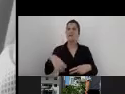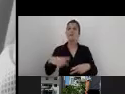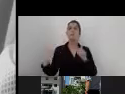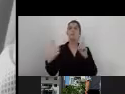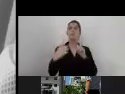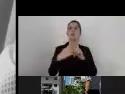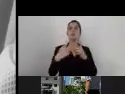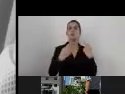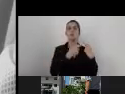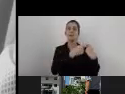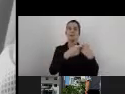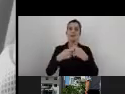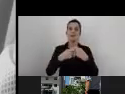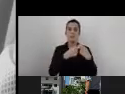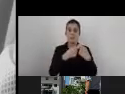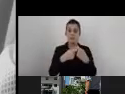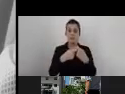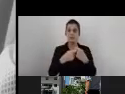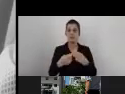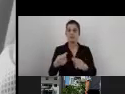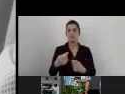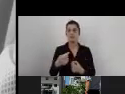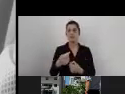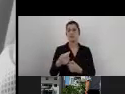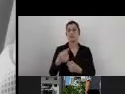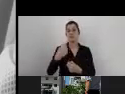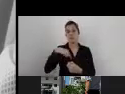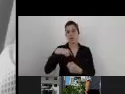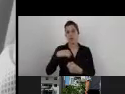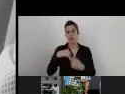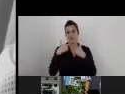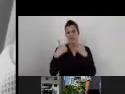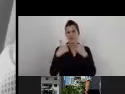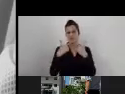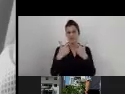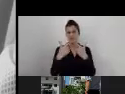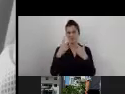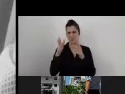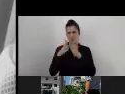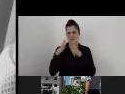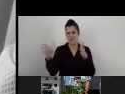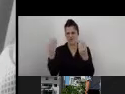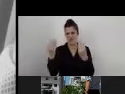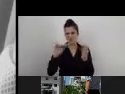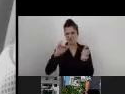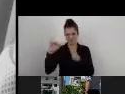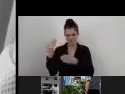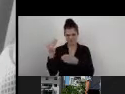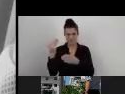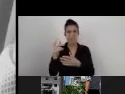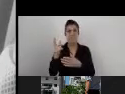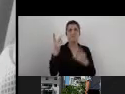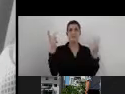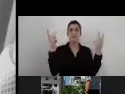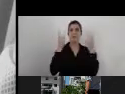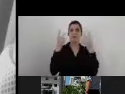will explain a bit wider about it in a second and, of course, Digital Accessibility.